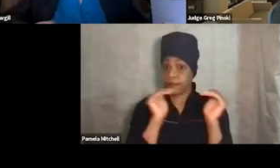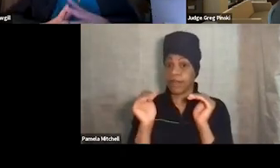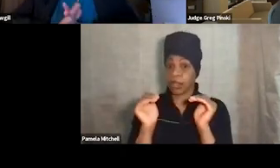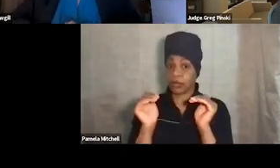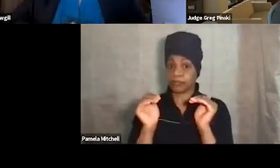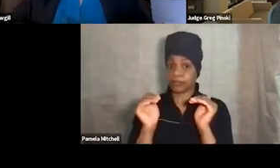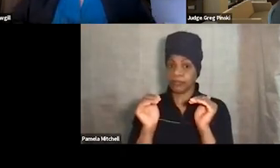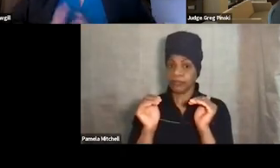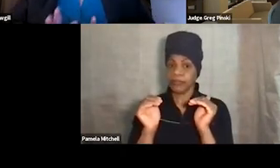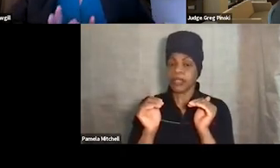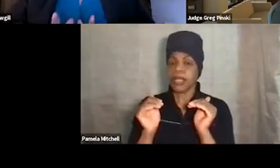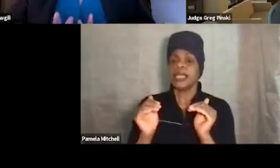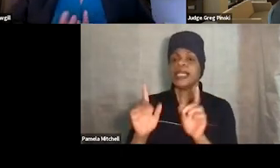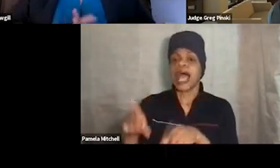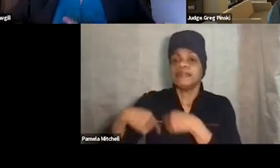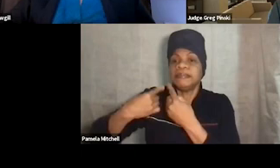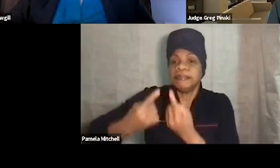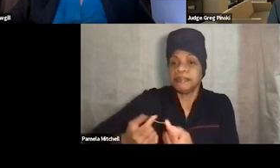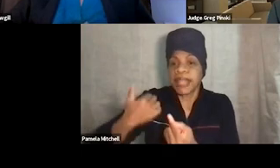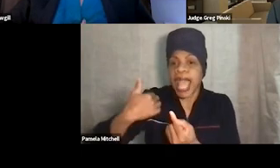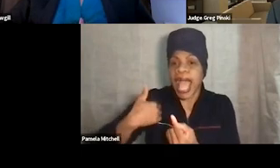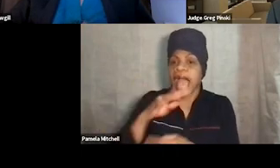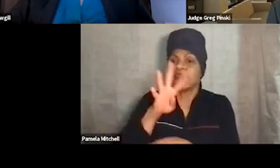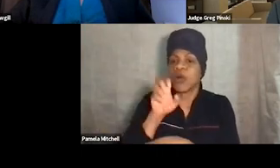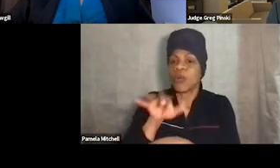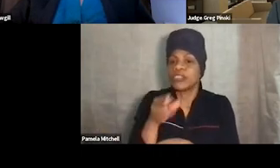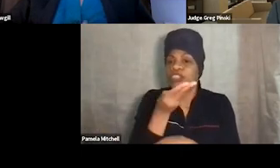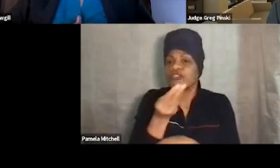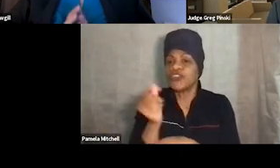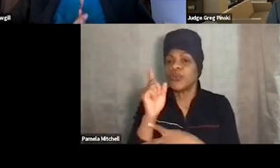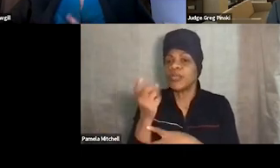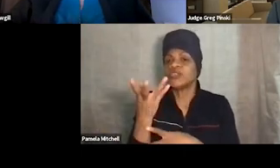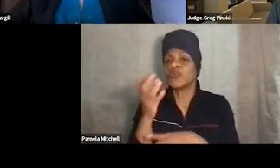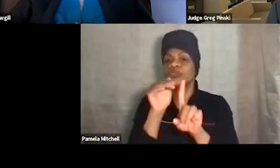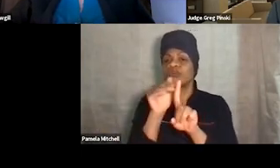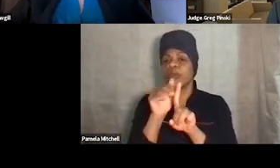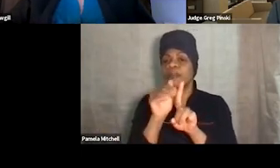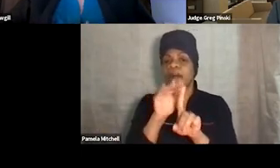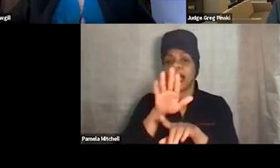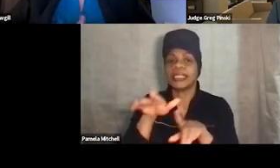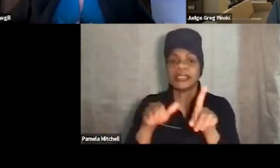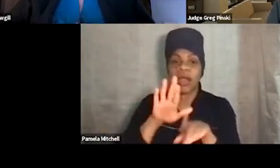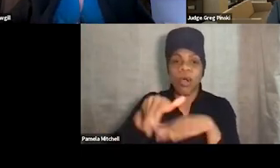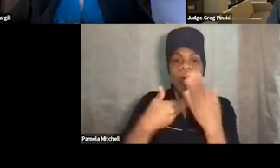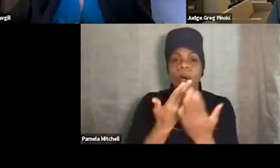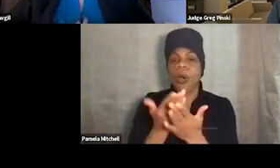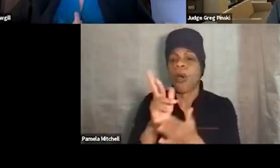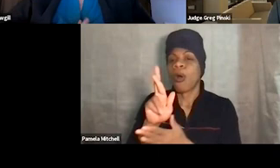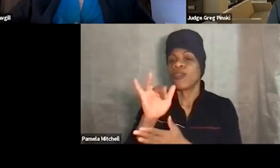And as we're gonna have questions here in just a few minutes, I just wanna remind you that All Rise is a resource for you. We're here to offer resources